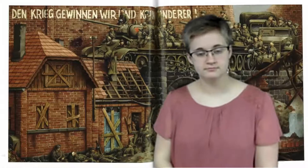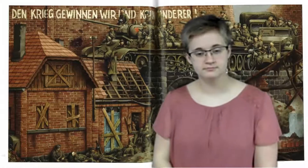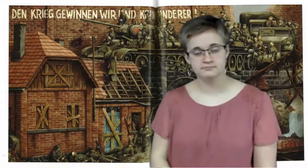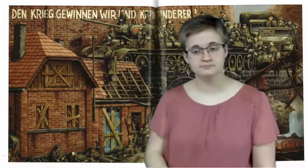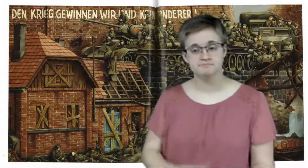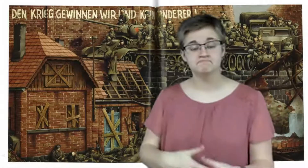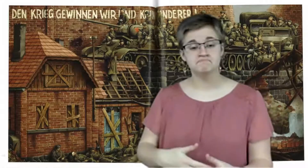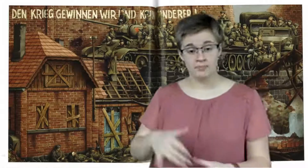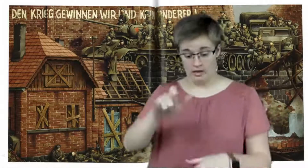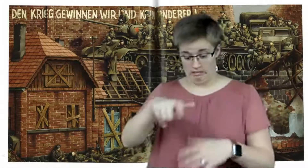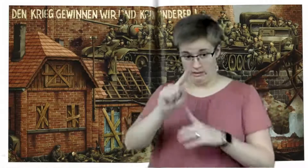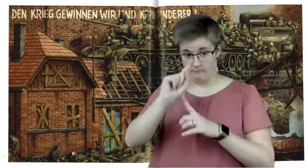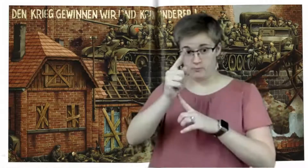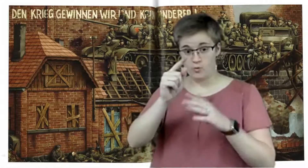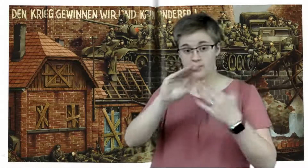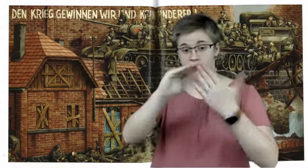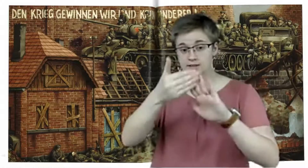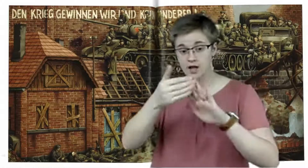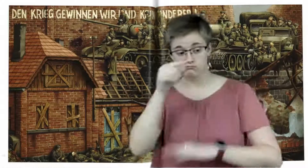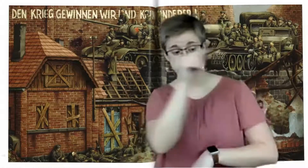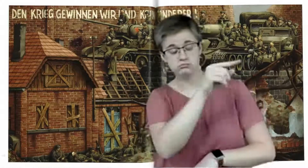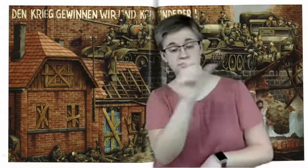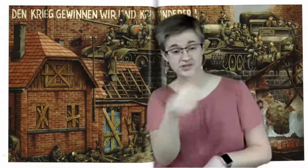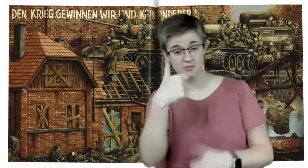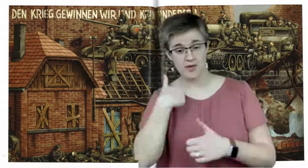At that moment in town, some other soldiers arrived.